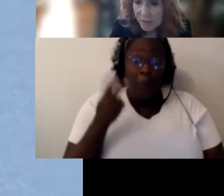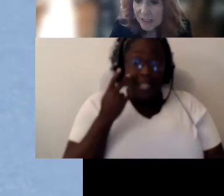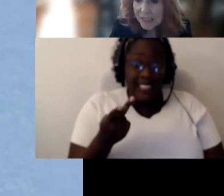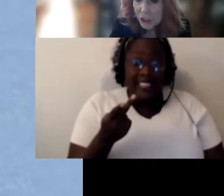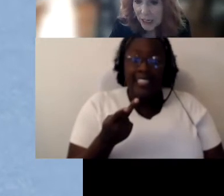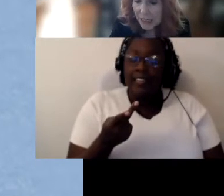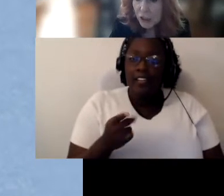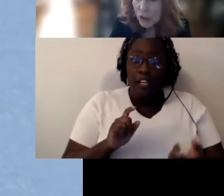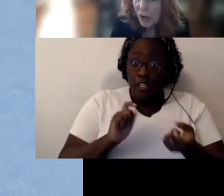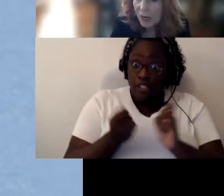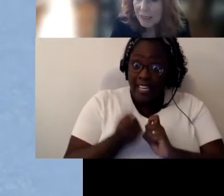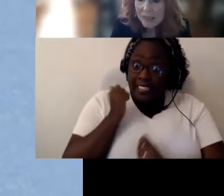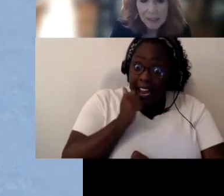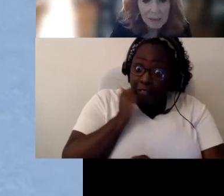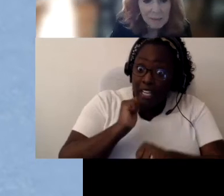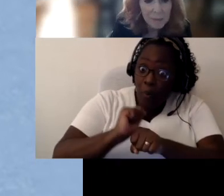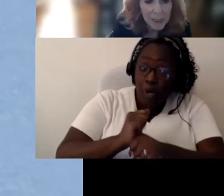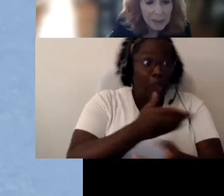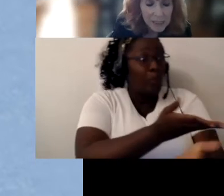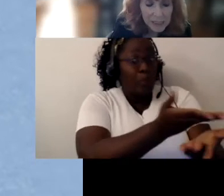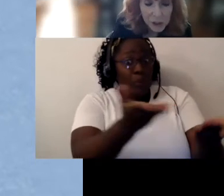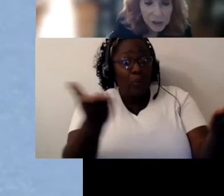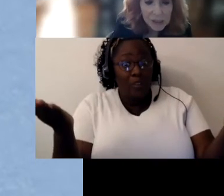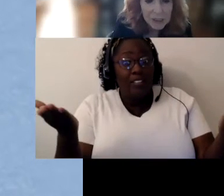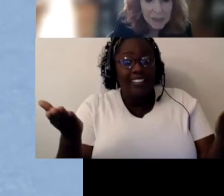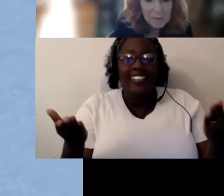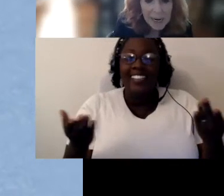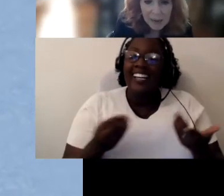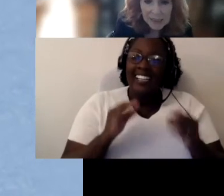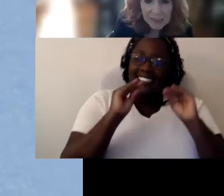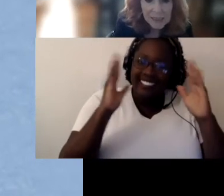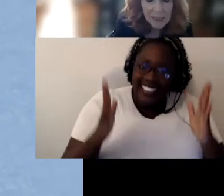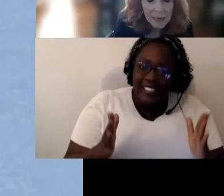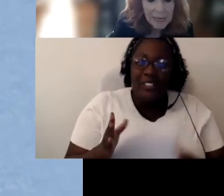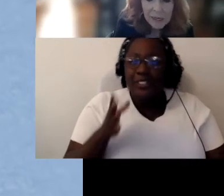We see change you guys teachers, parents.